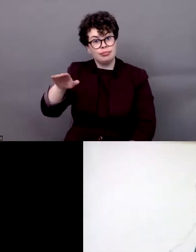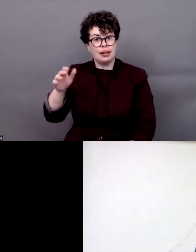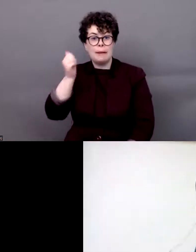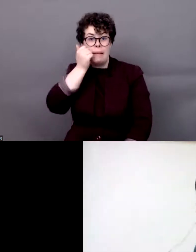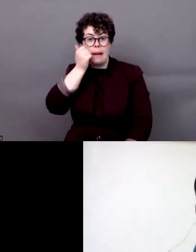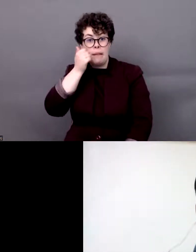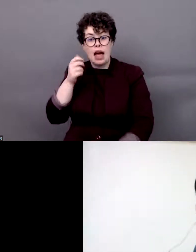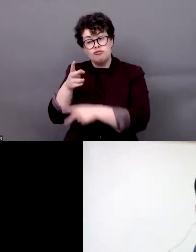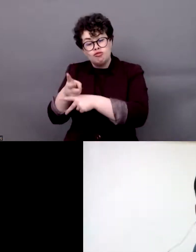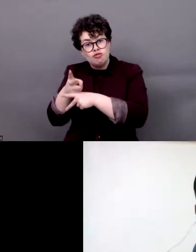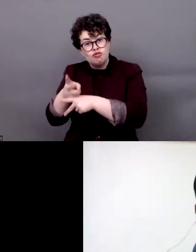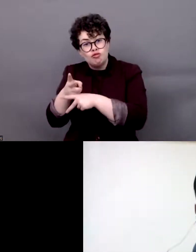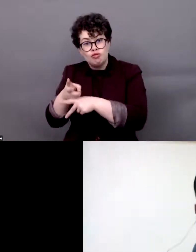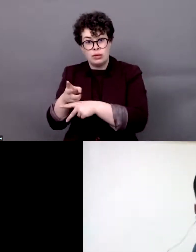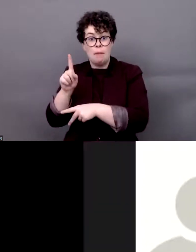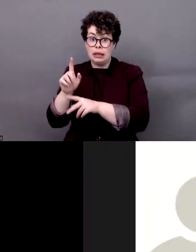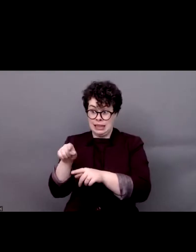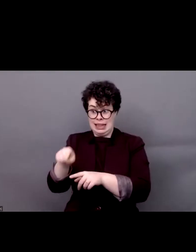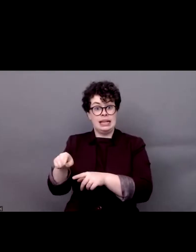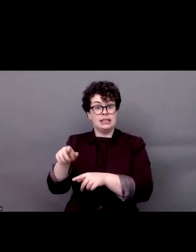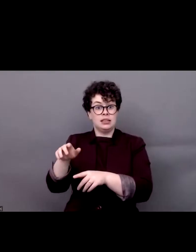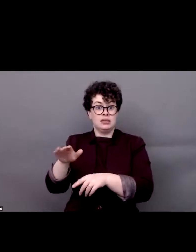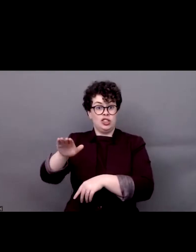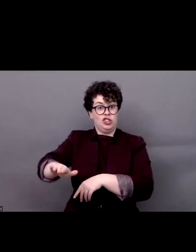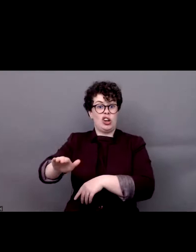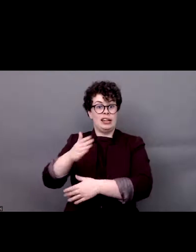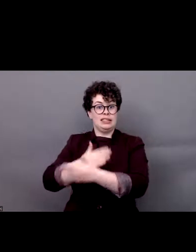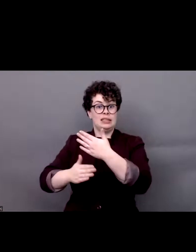needed a big support and she died suddenly